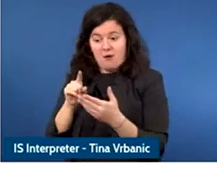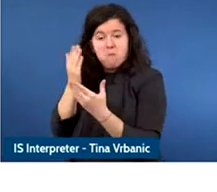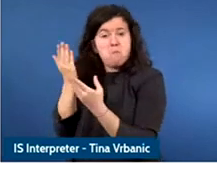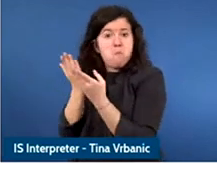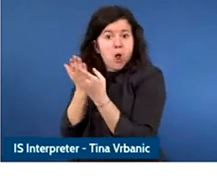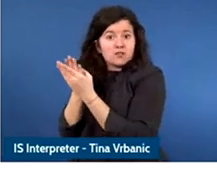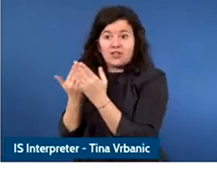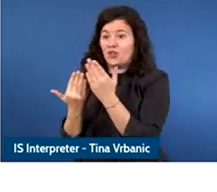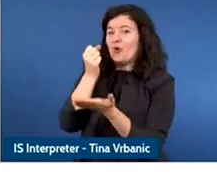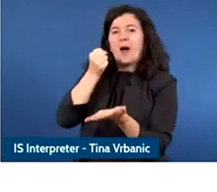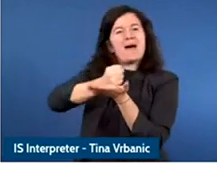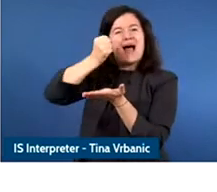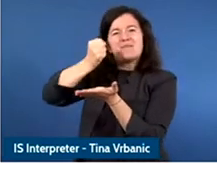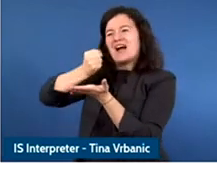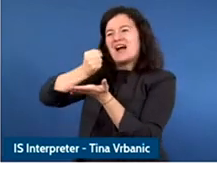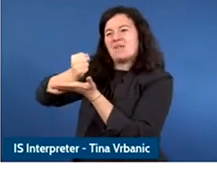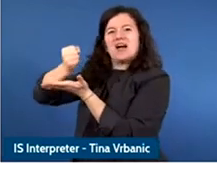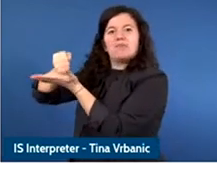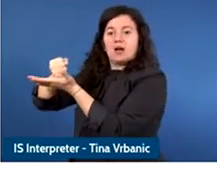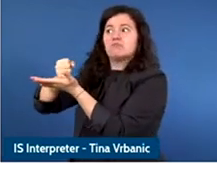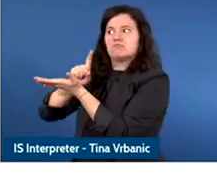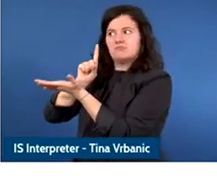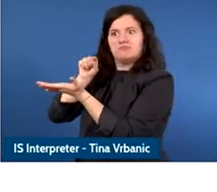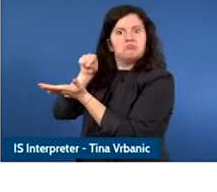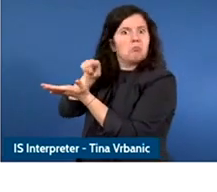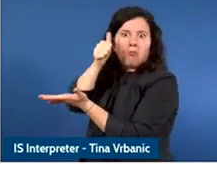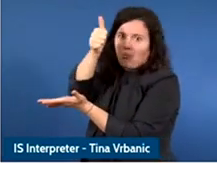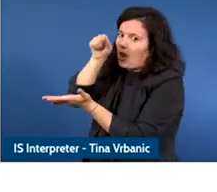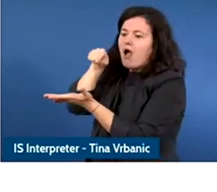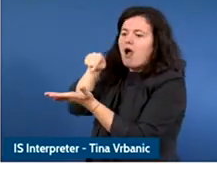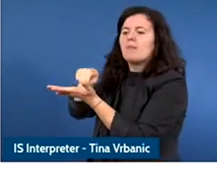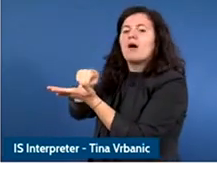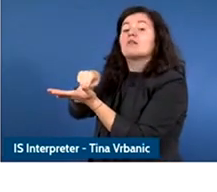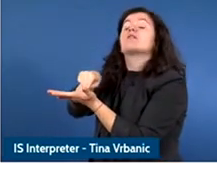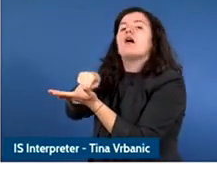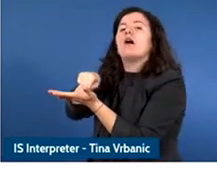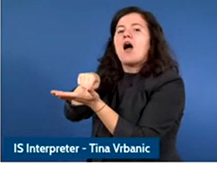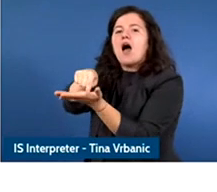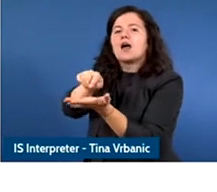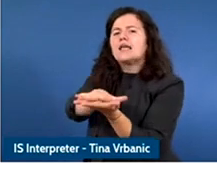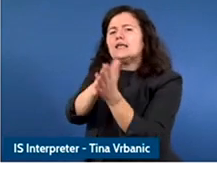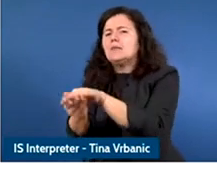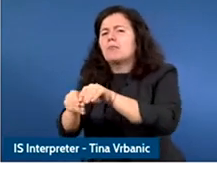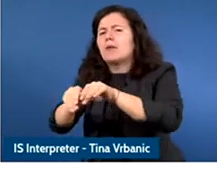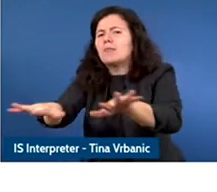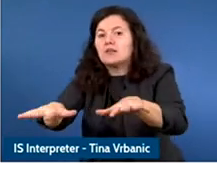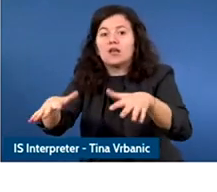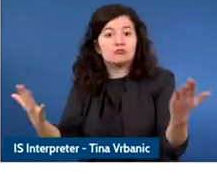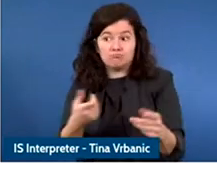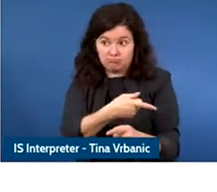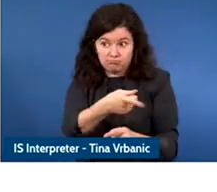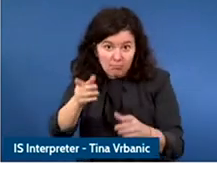And that is not easy. From my personal experience working people and institutions who have to